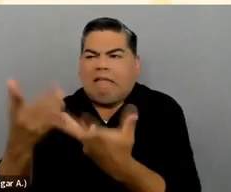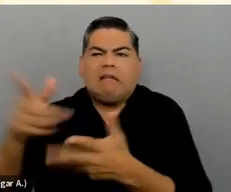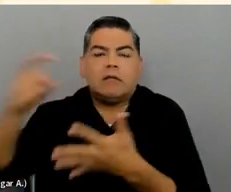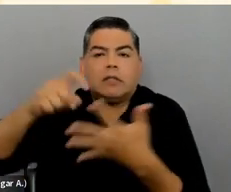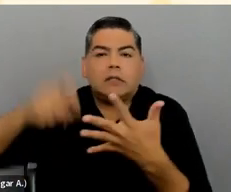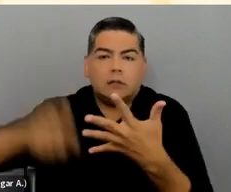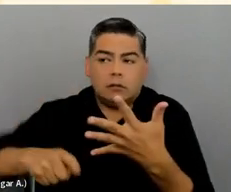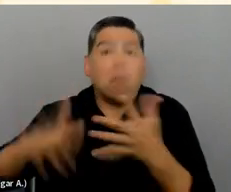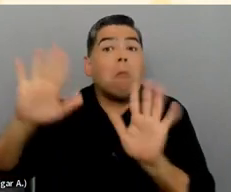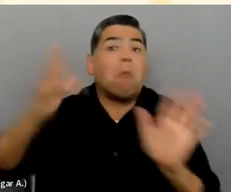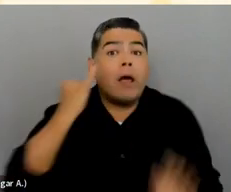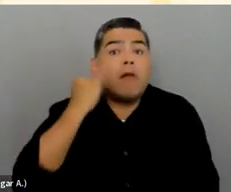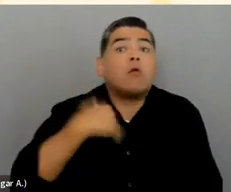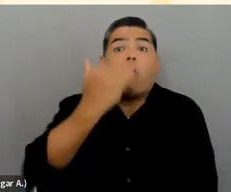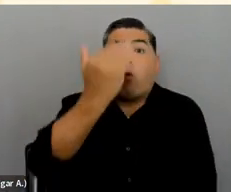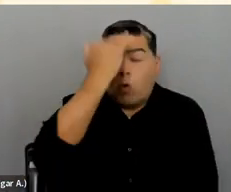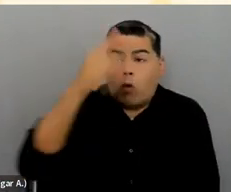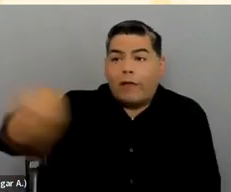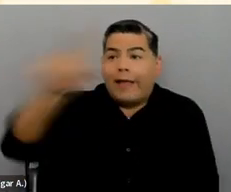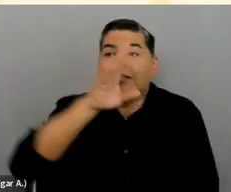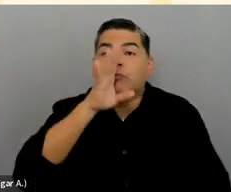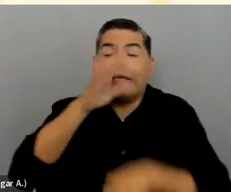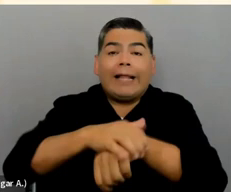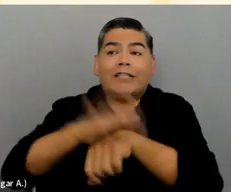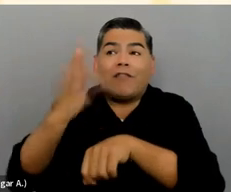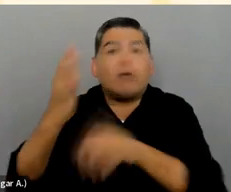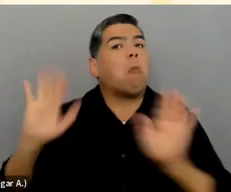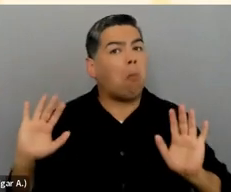If you know your audience is English and French-speaking, then give them both.